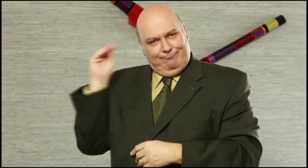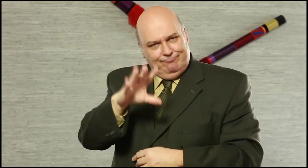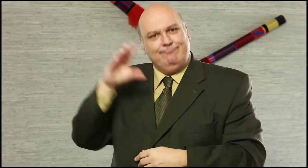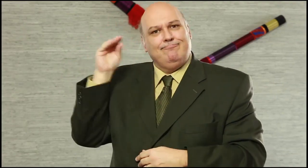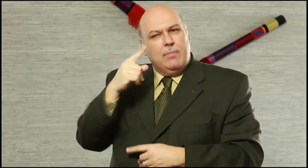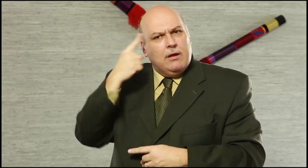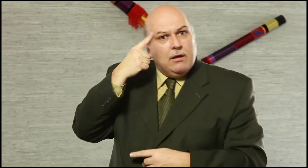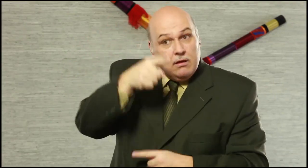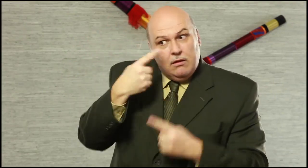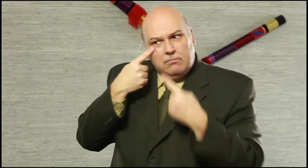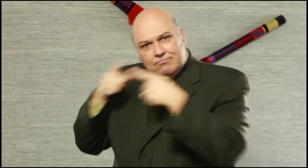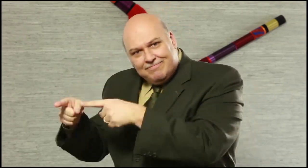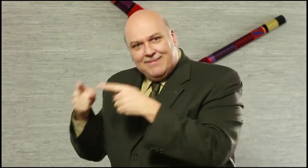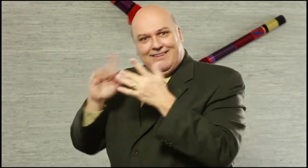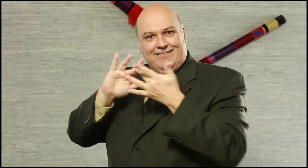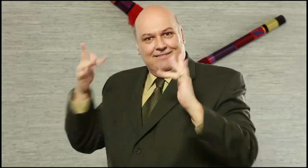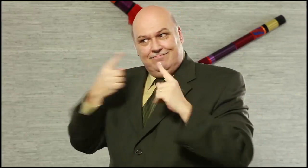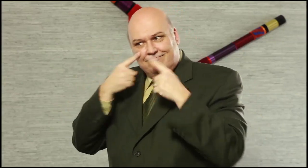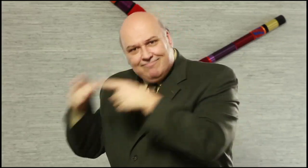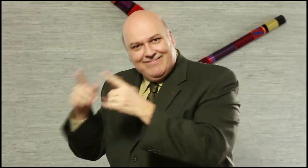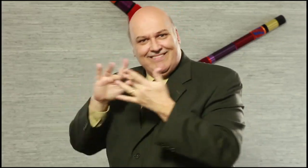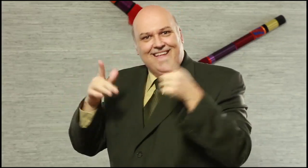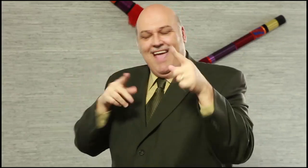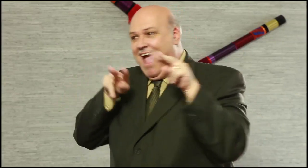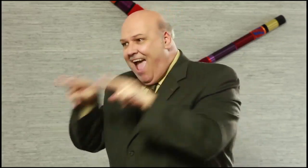Program Update” email listing all new videos that posted during the past week. Look for “Email